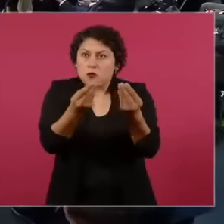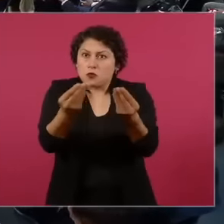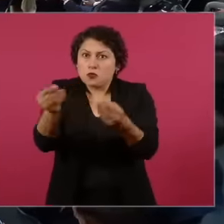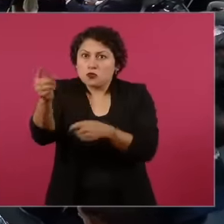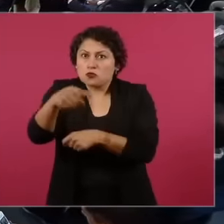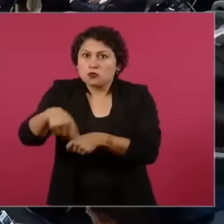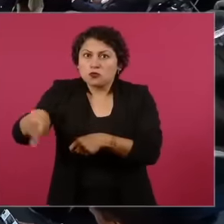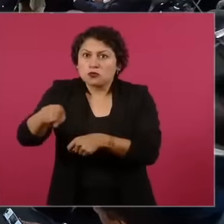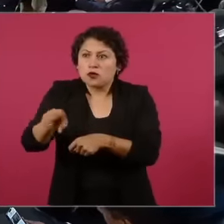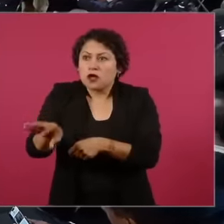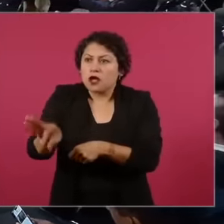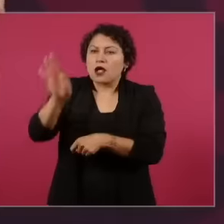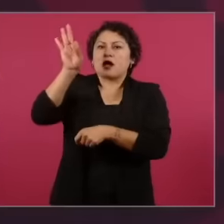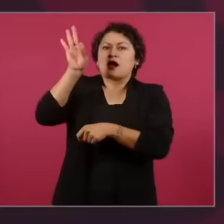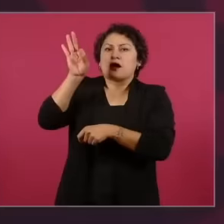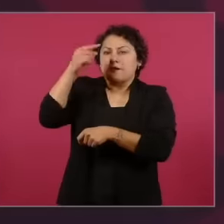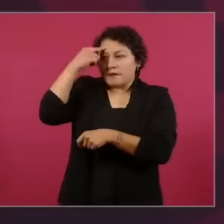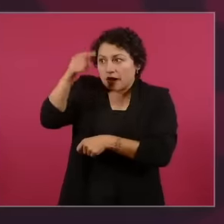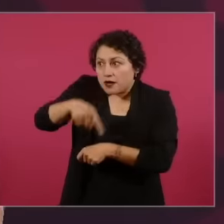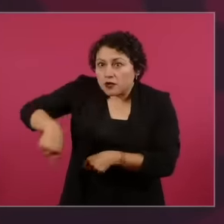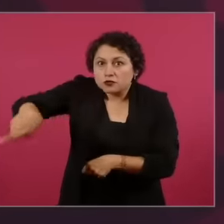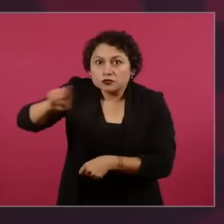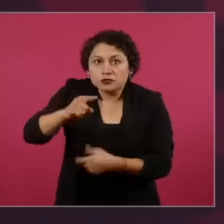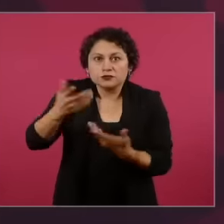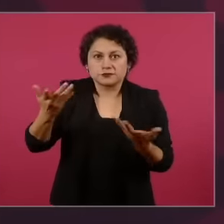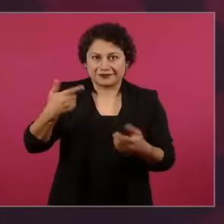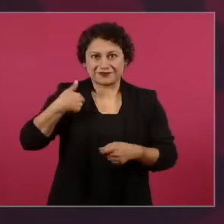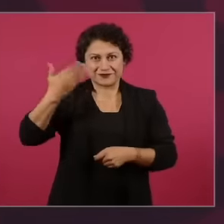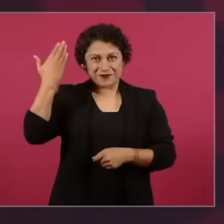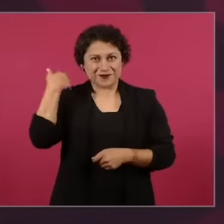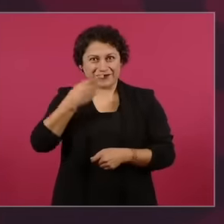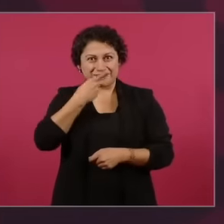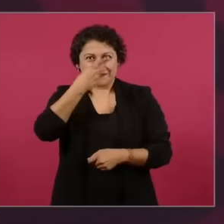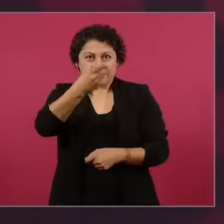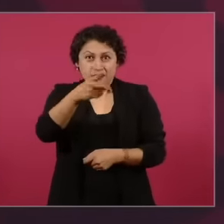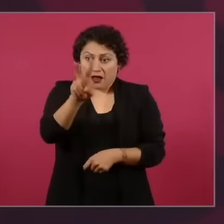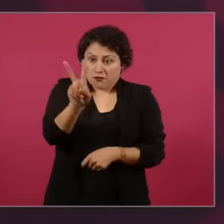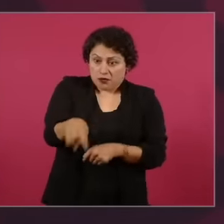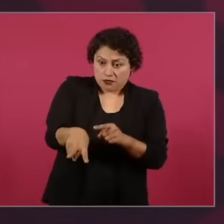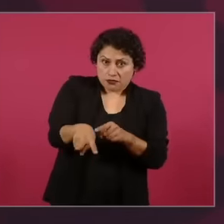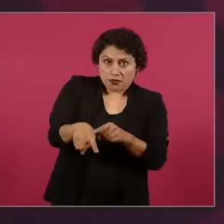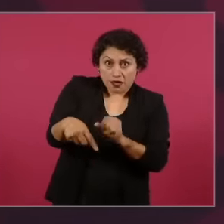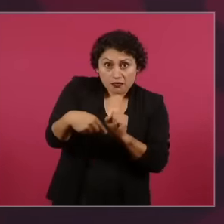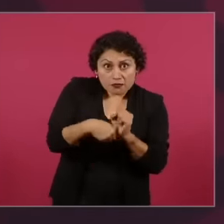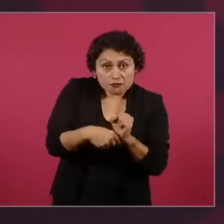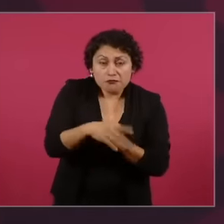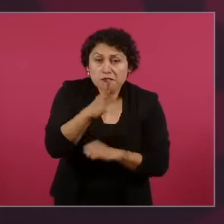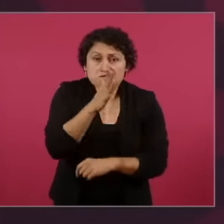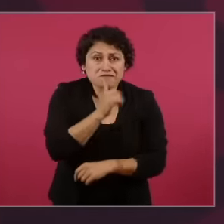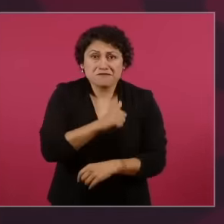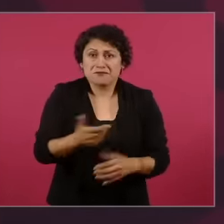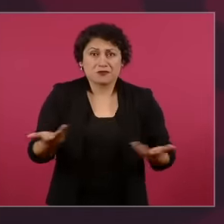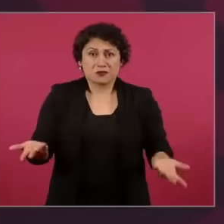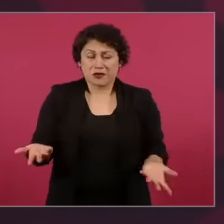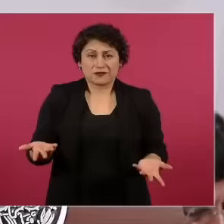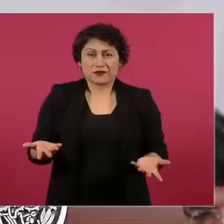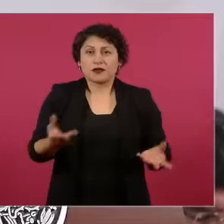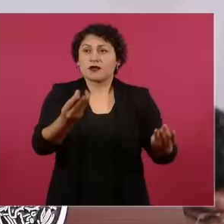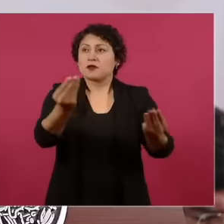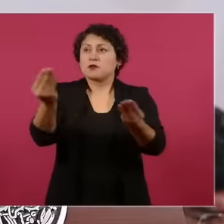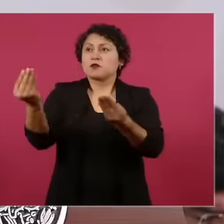we cannot turn our reality around, there are many who see us as communicators of the 4t and